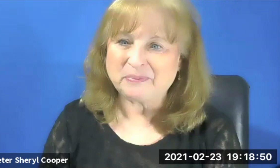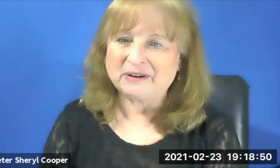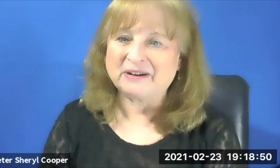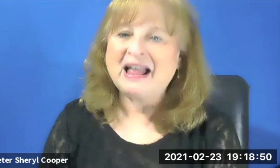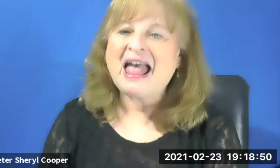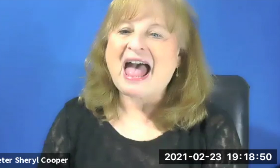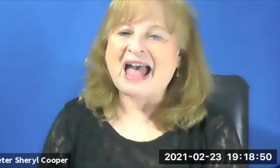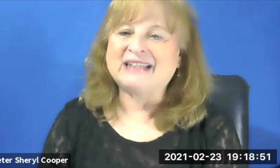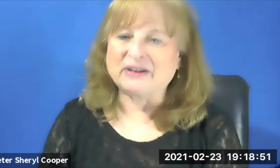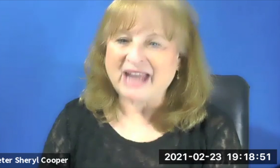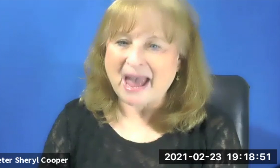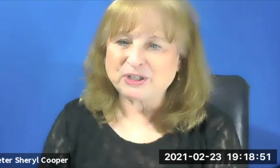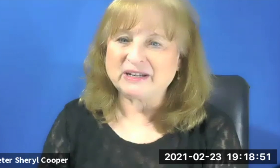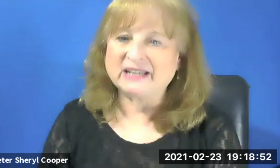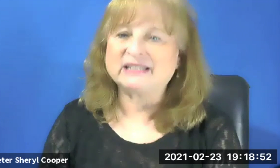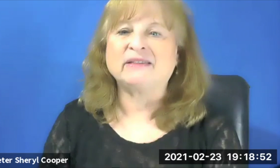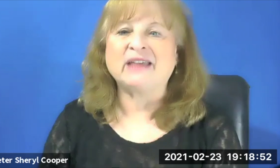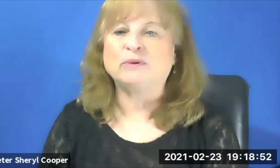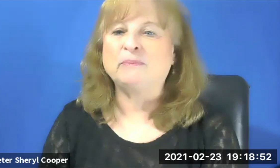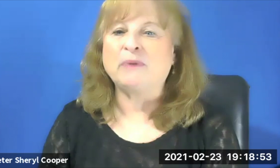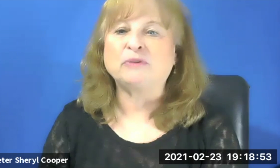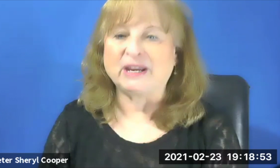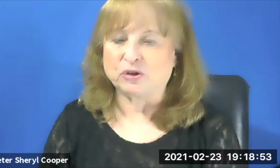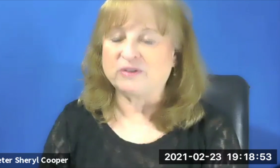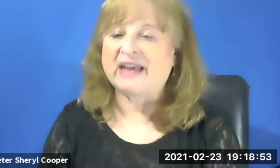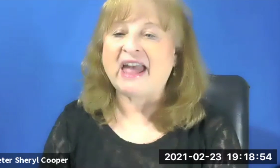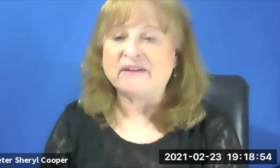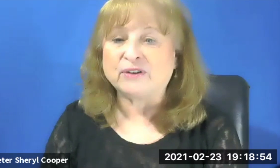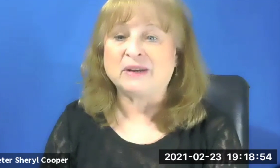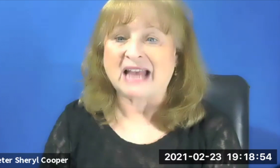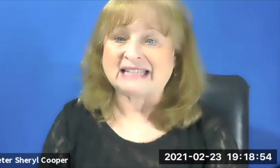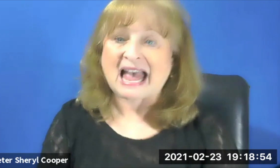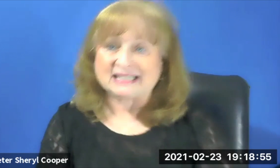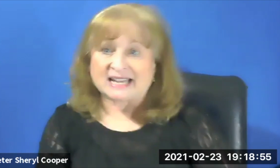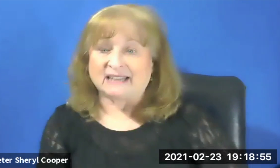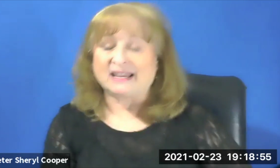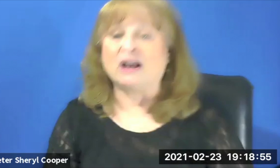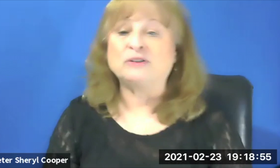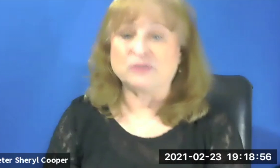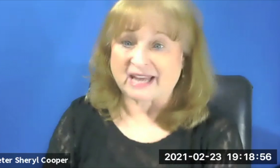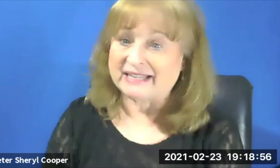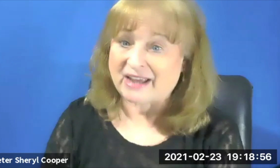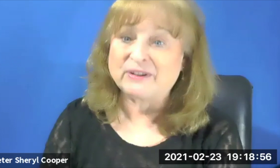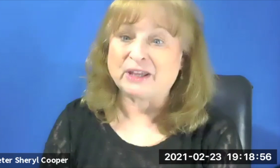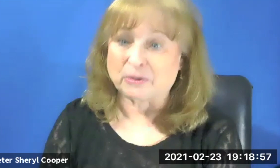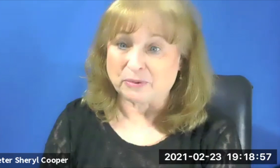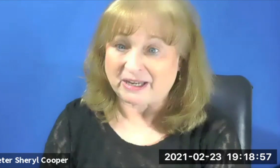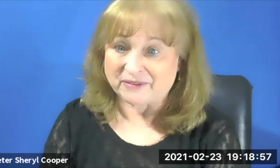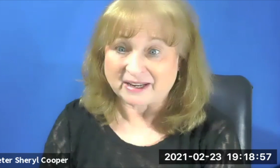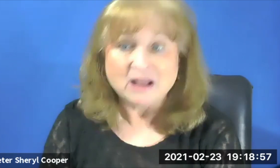heryl Cooper and our captionist. They will both make sure that everyone has access and can understand everything through the evening.